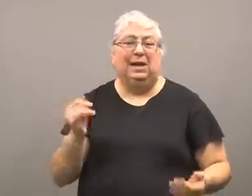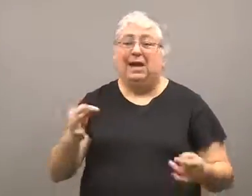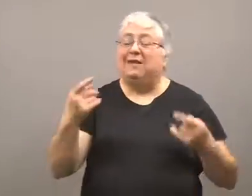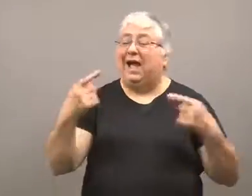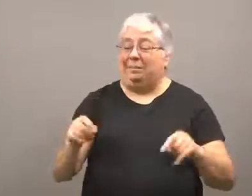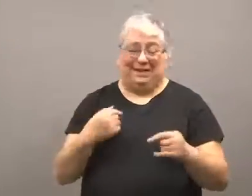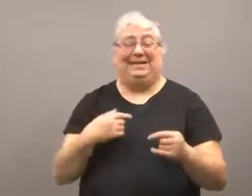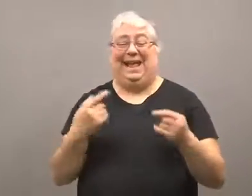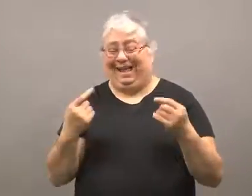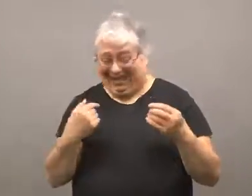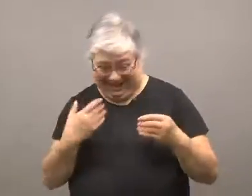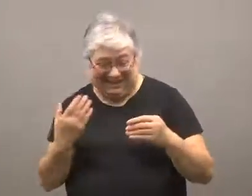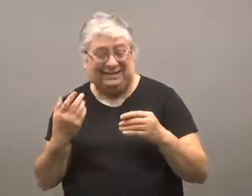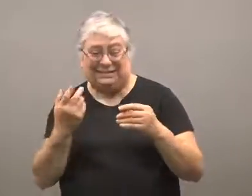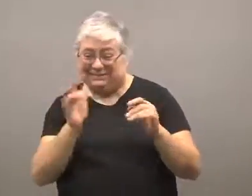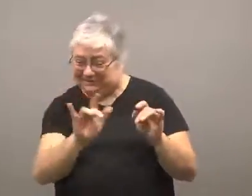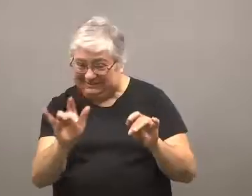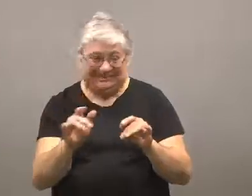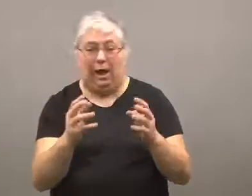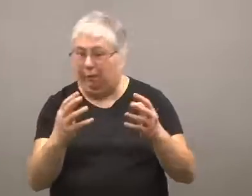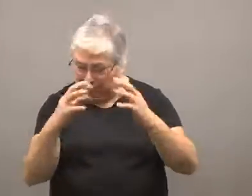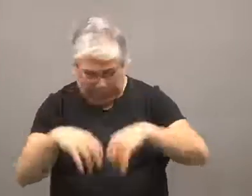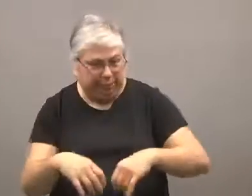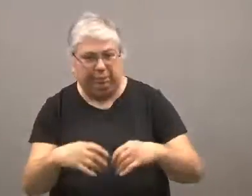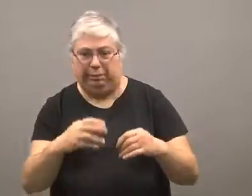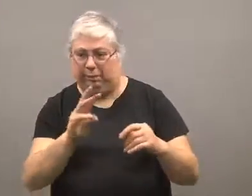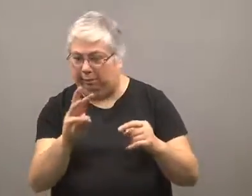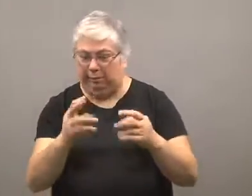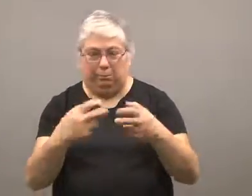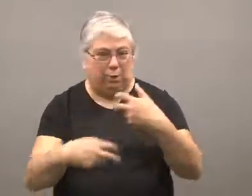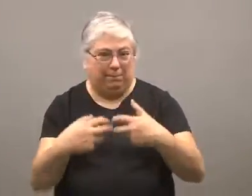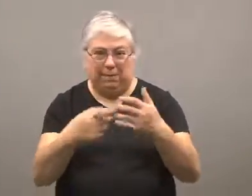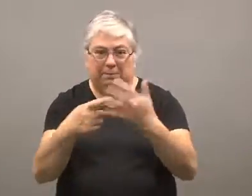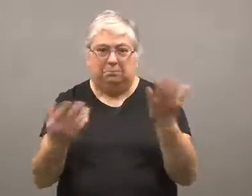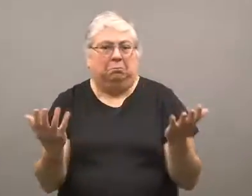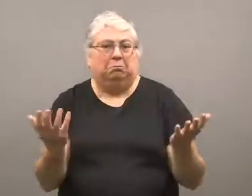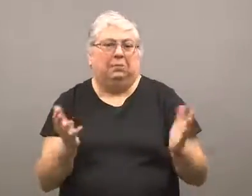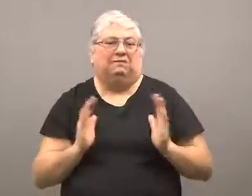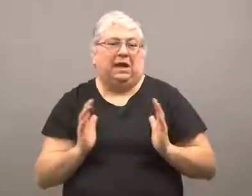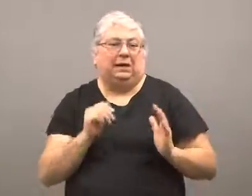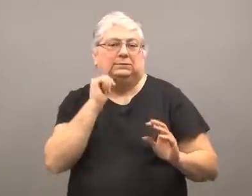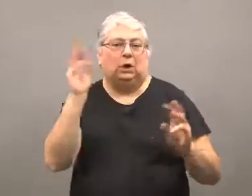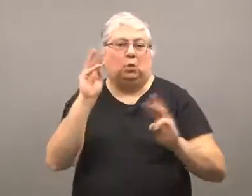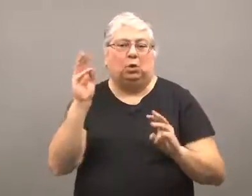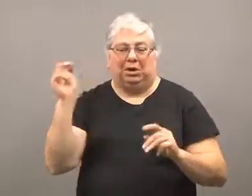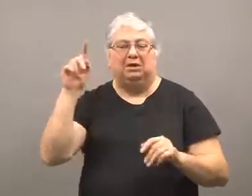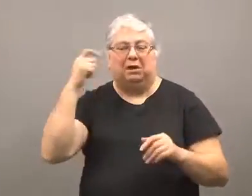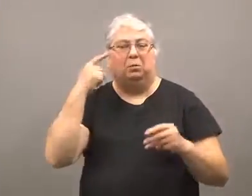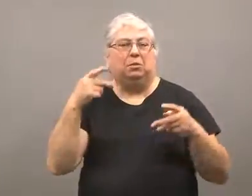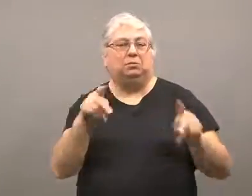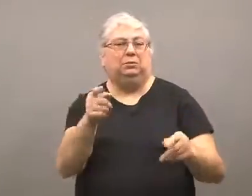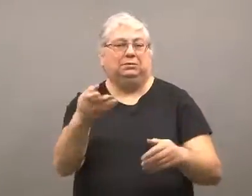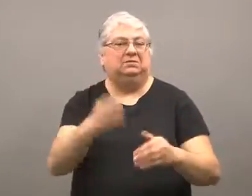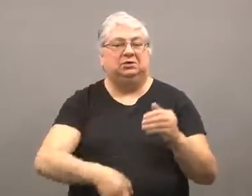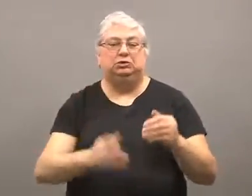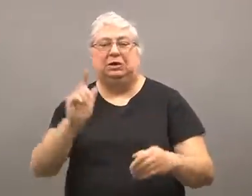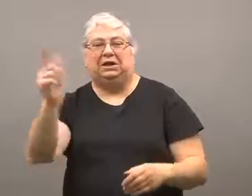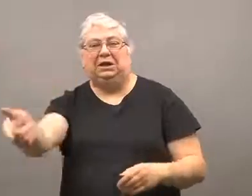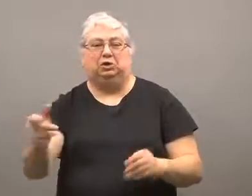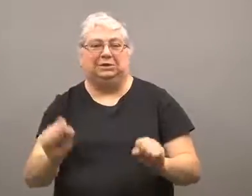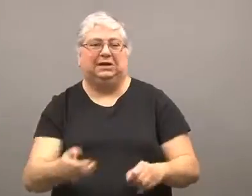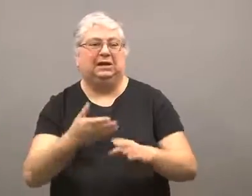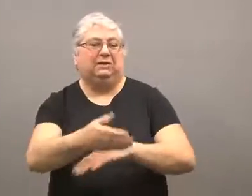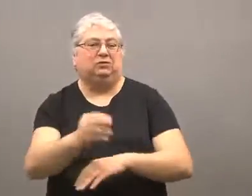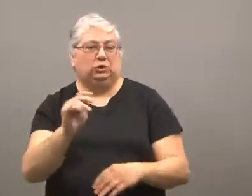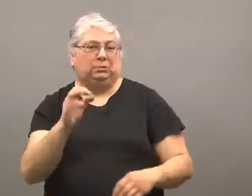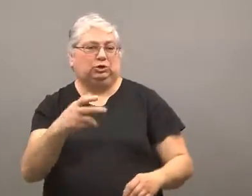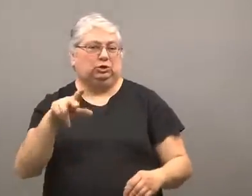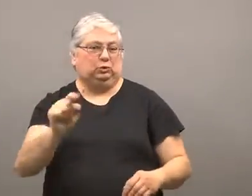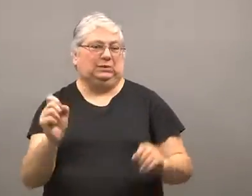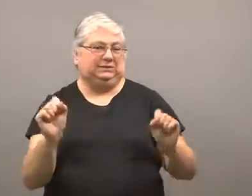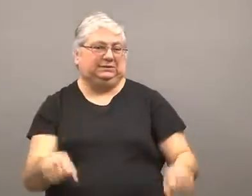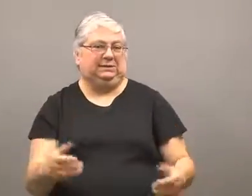Then if the website crashes, and you have a problem, it's no big deal.